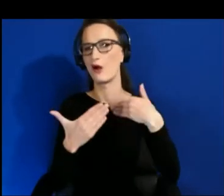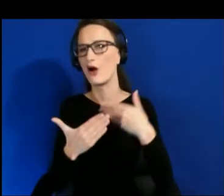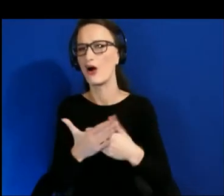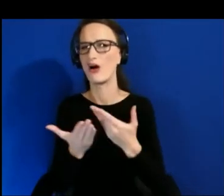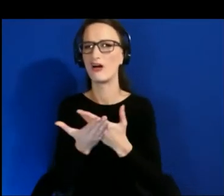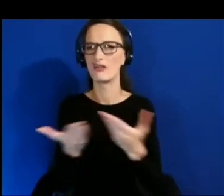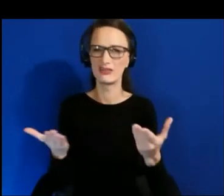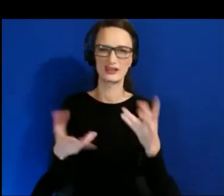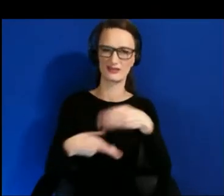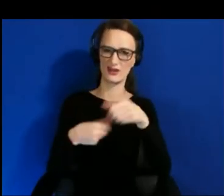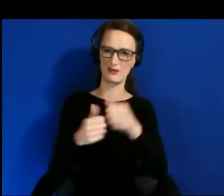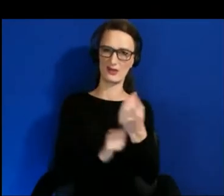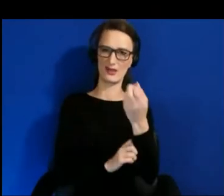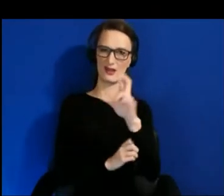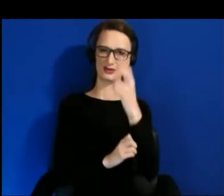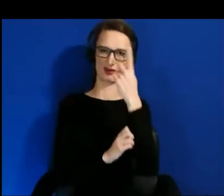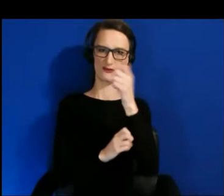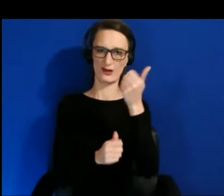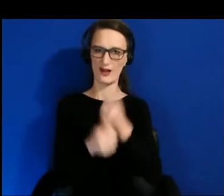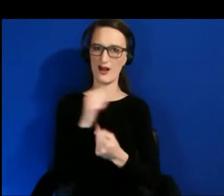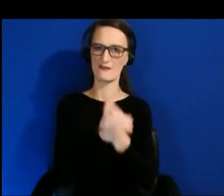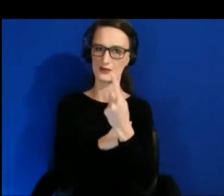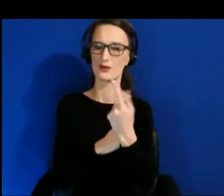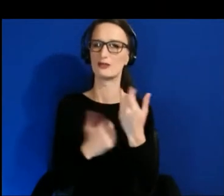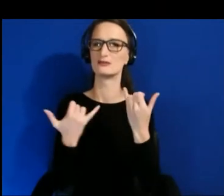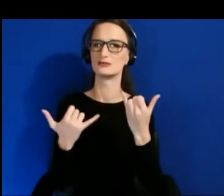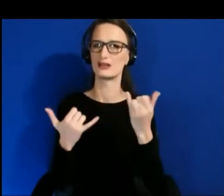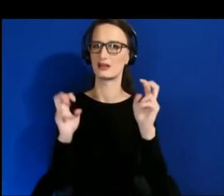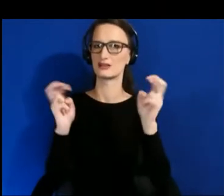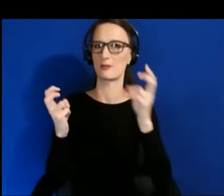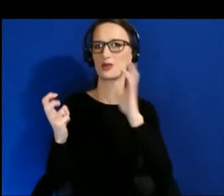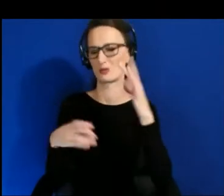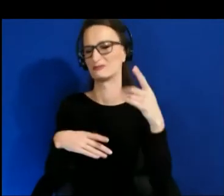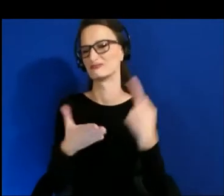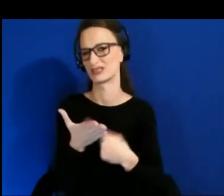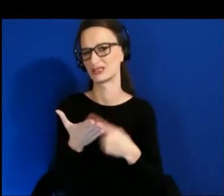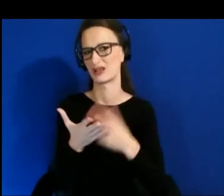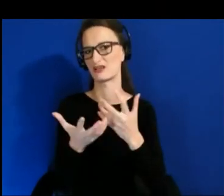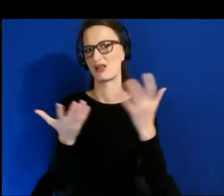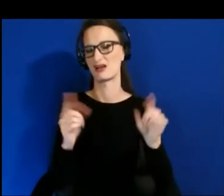This talk today is going to touch on a lot of that, and kind of our philosophies behind